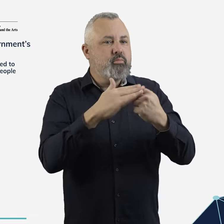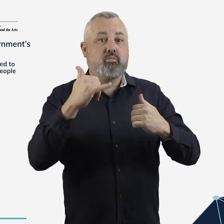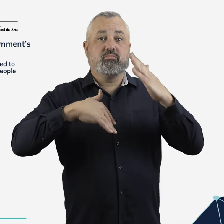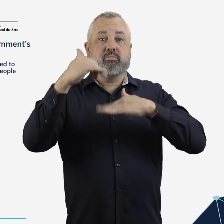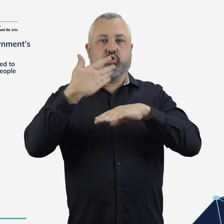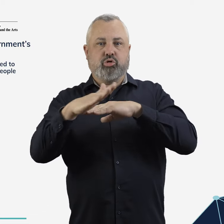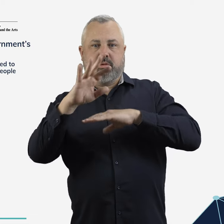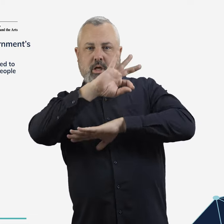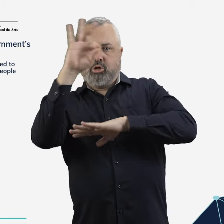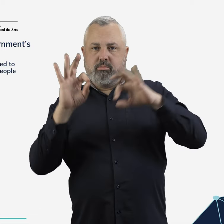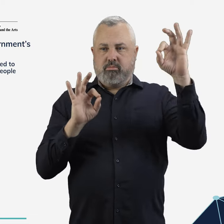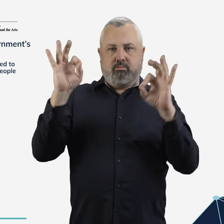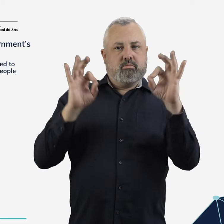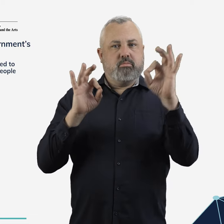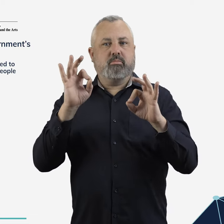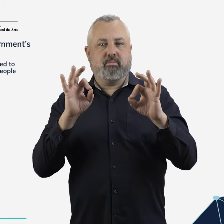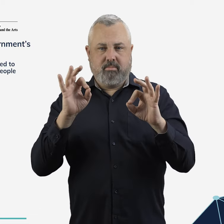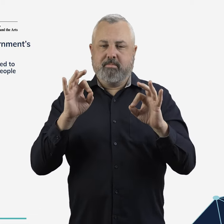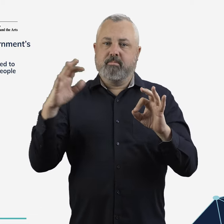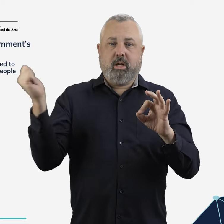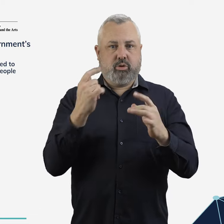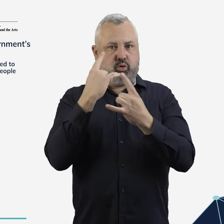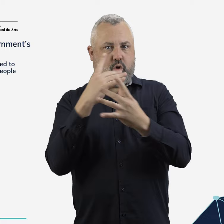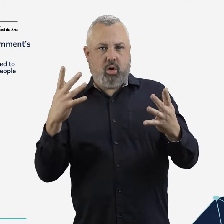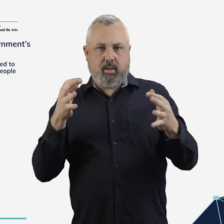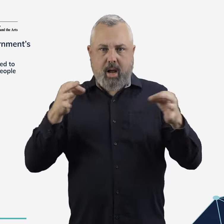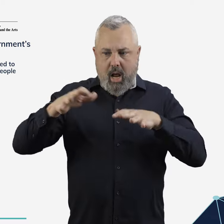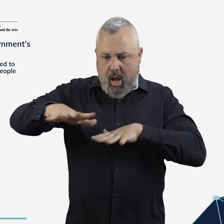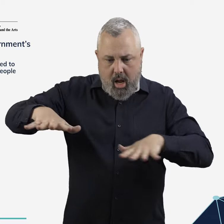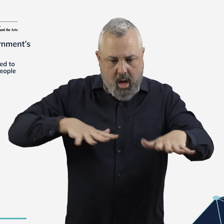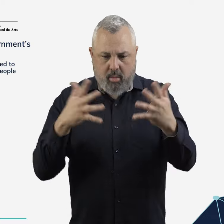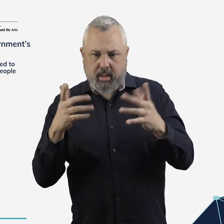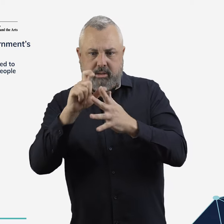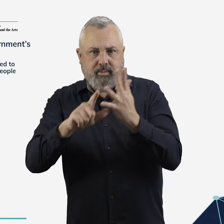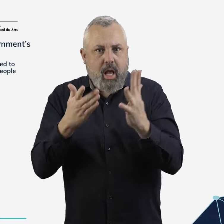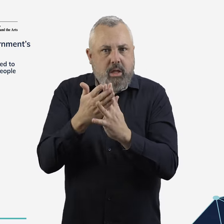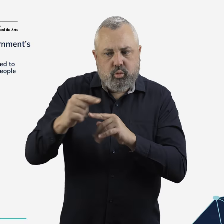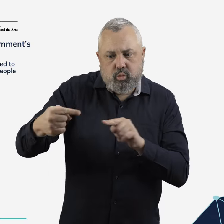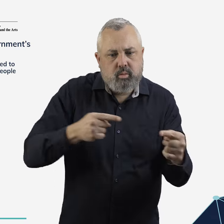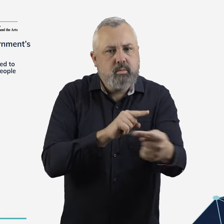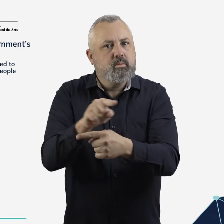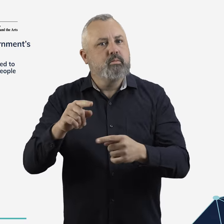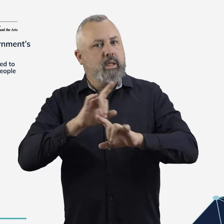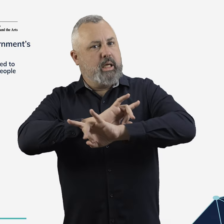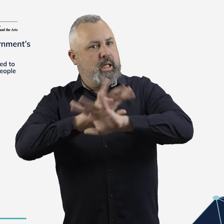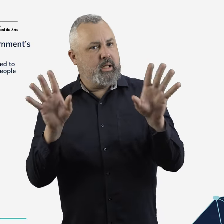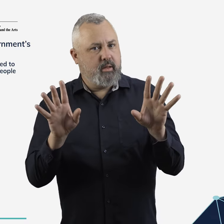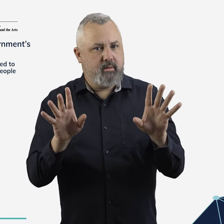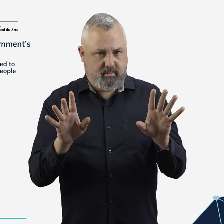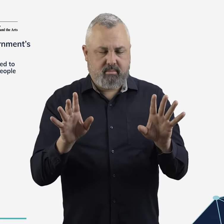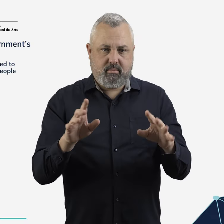they will provide disability access in airport master plans and major development plans (MDPs).